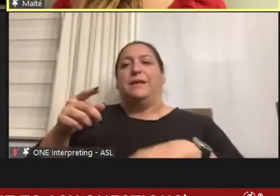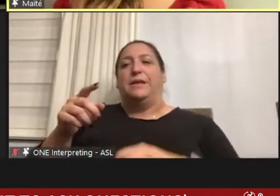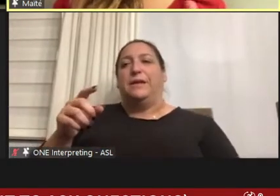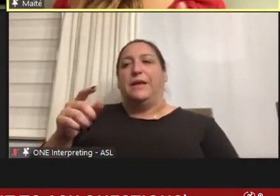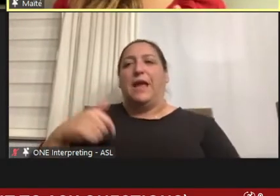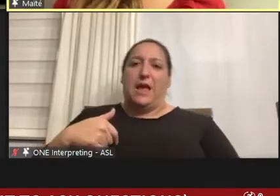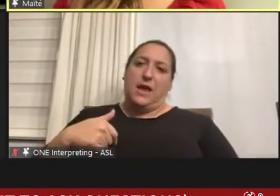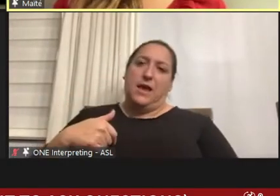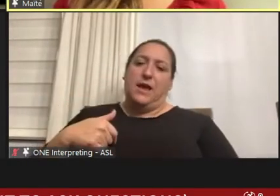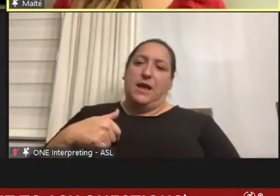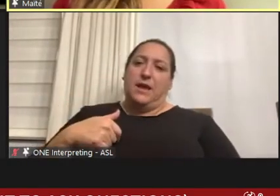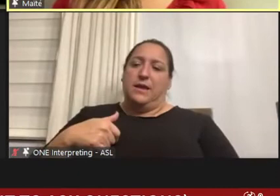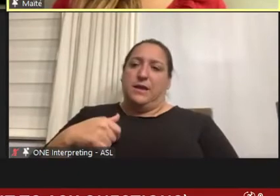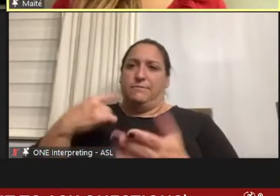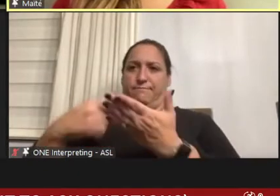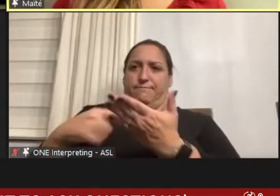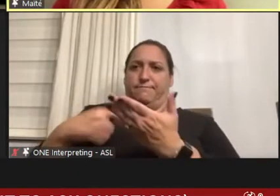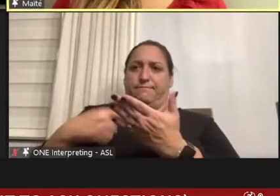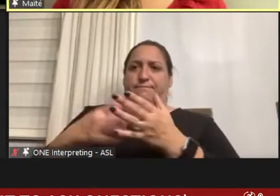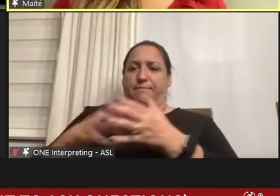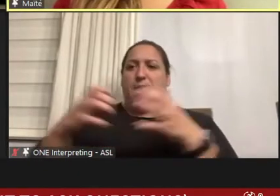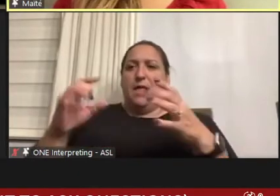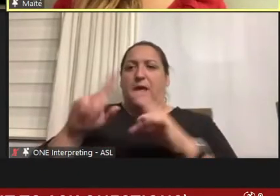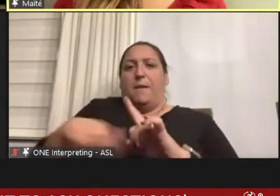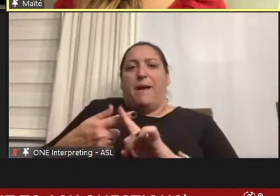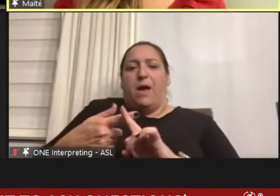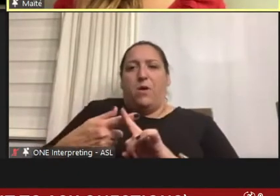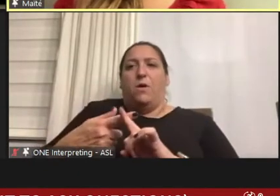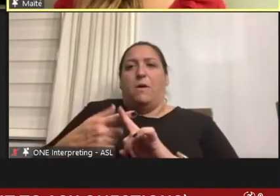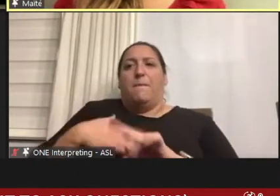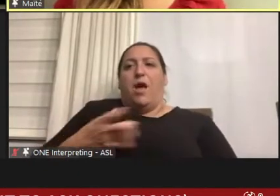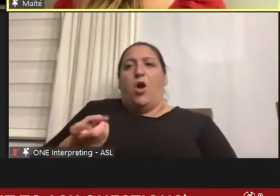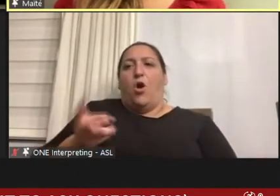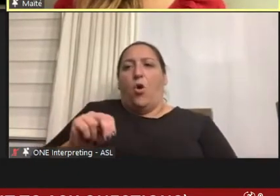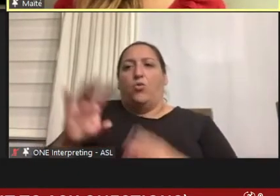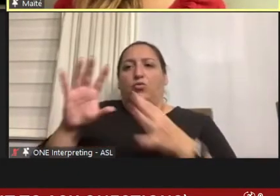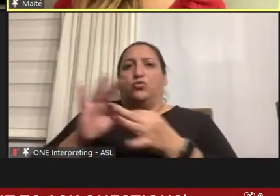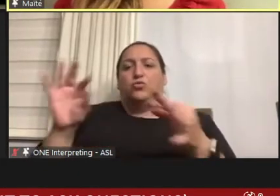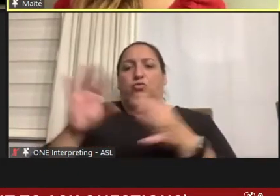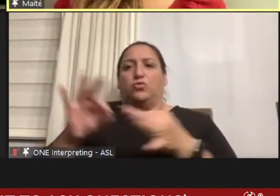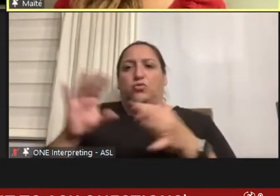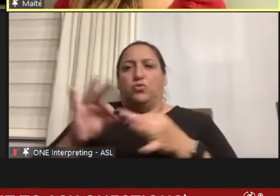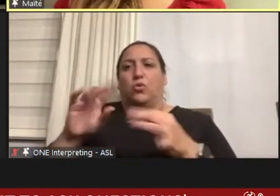I did talk quite a bit about my own story. I was applying to residency,